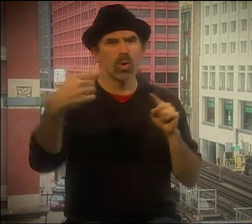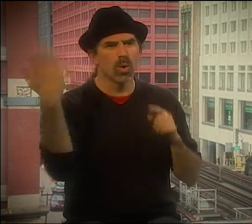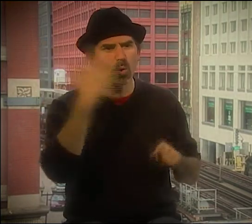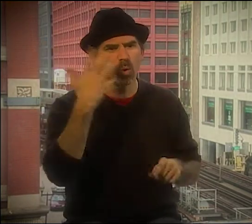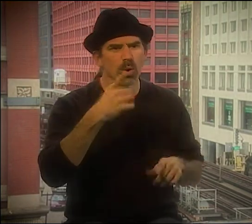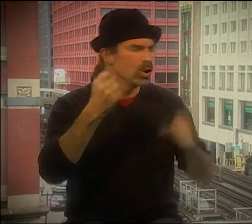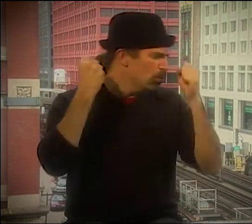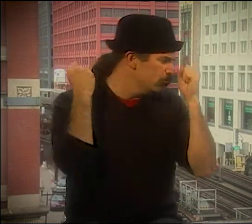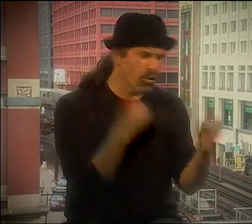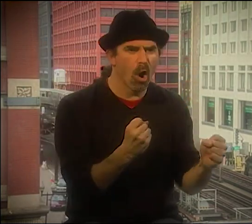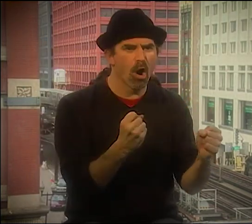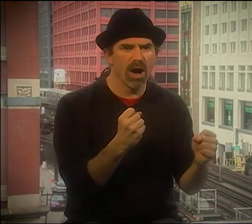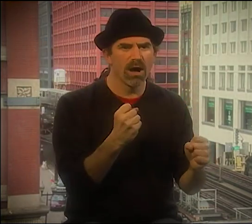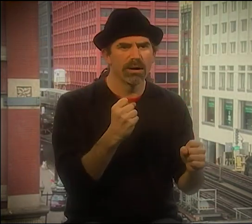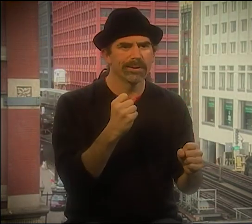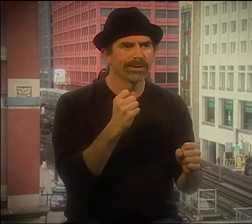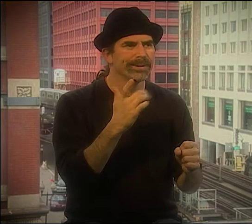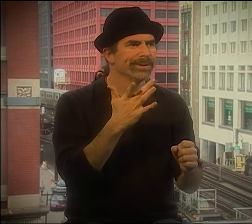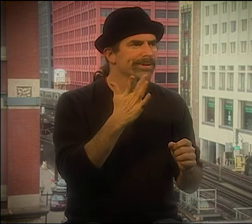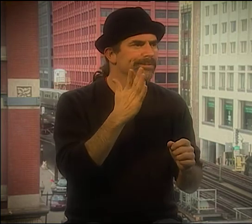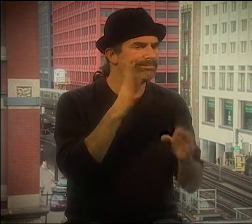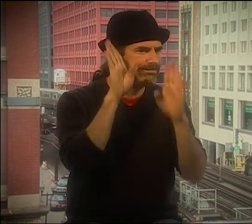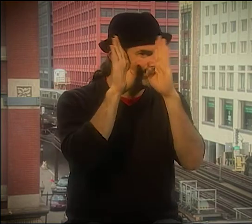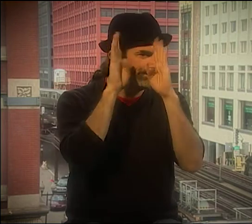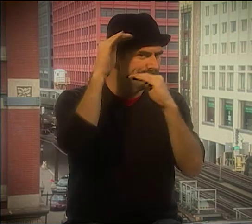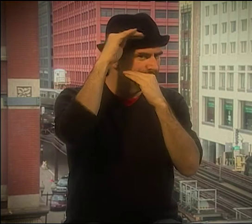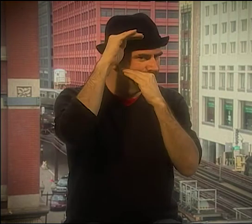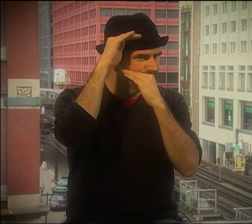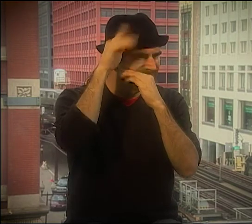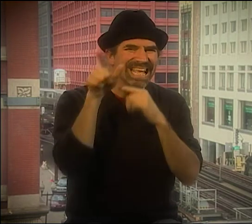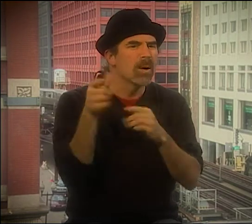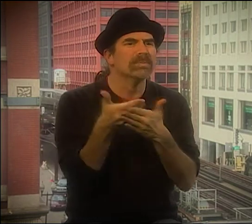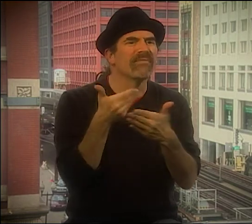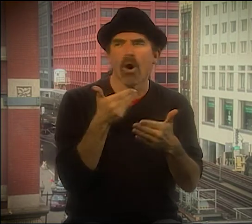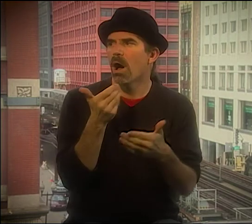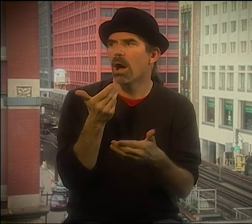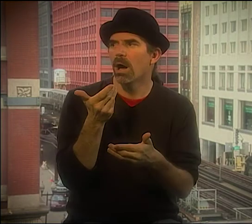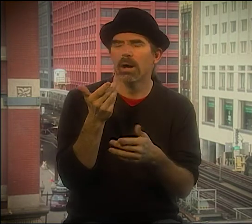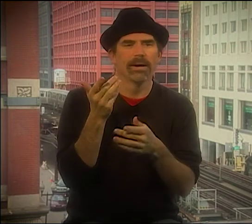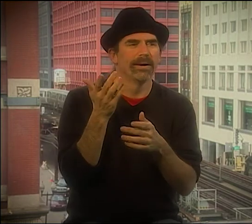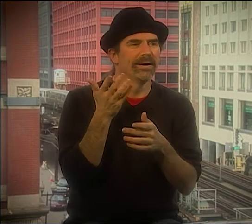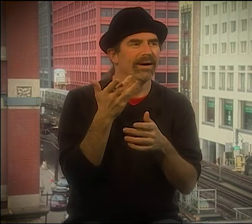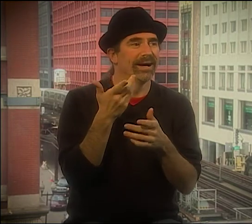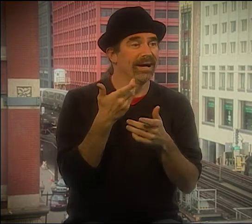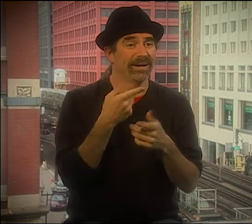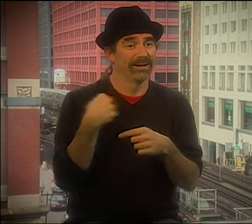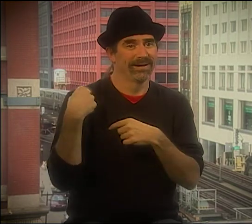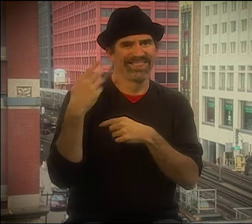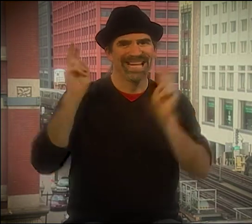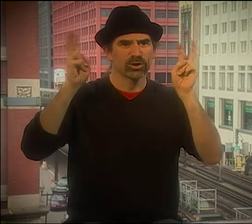BECAUSE HIS VISION, HIS VIEW OF THE WORLD, IT WAS SO DIFFERENT.